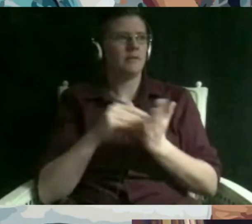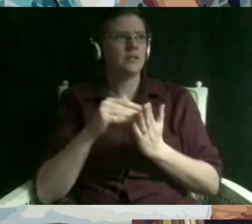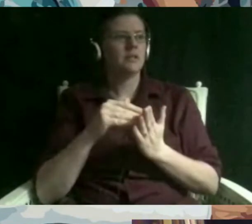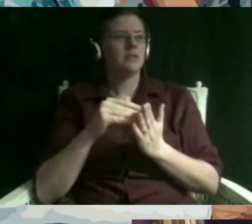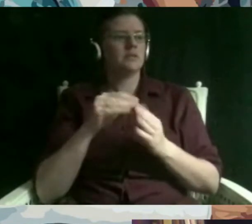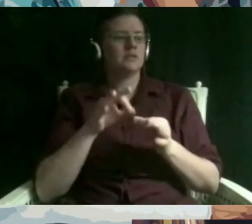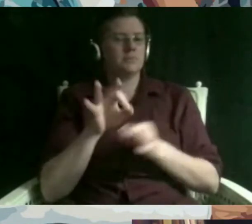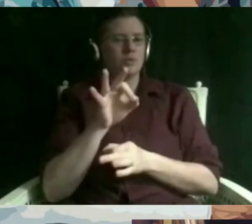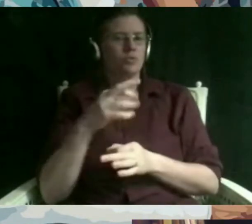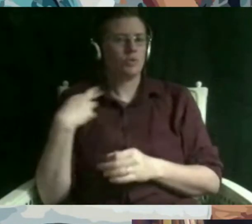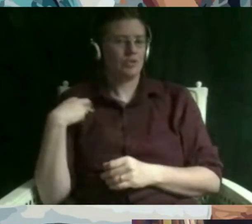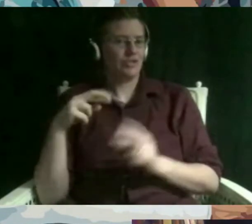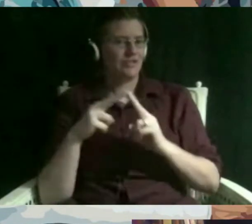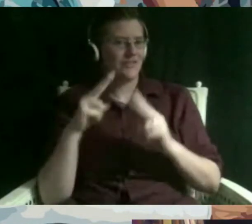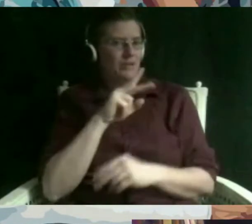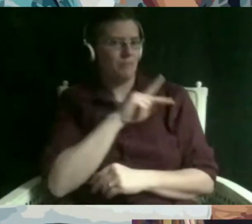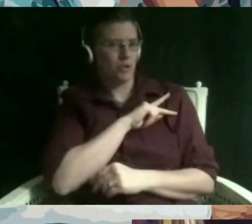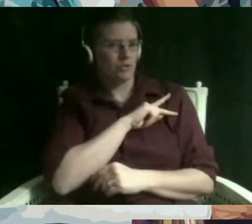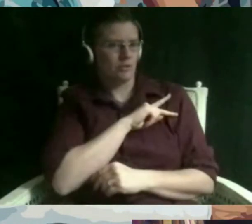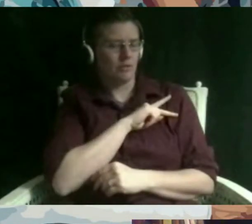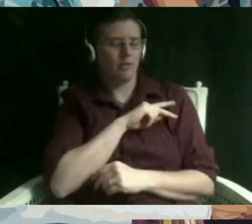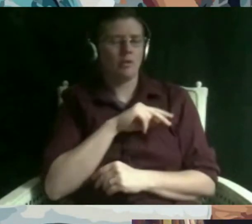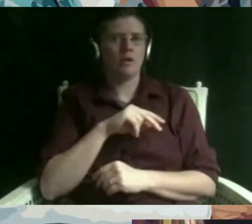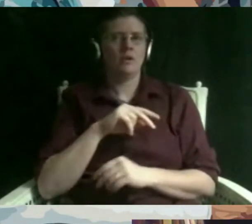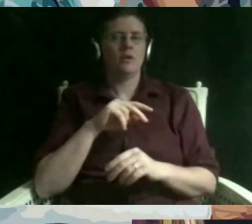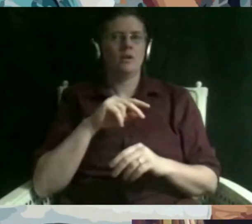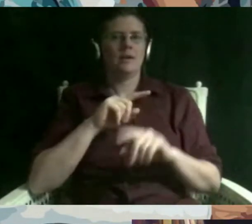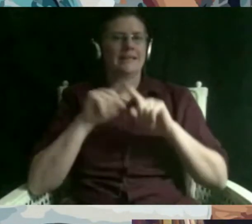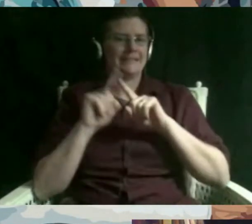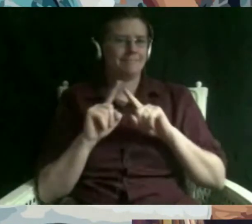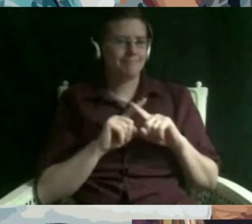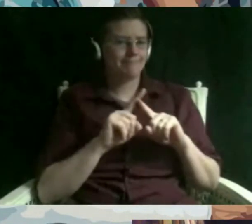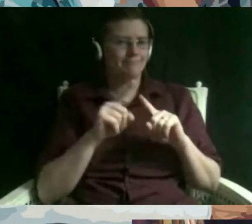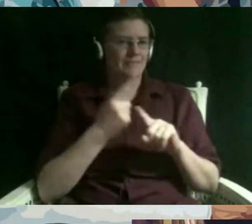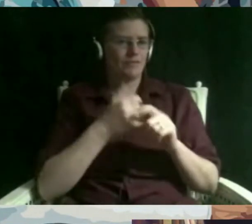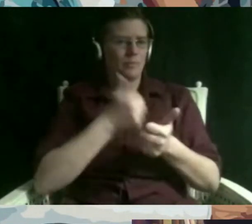personal and it doesn't really it differs from person to person so it's really cool to know that